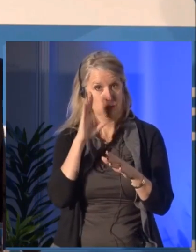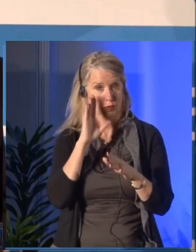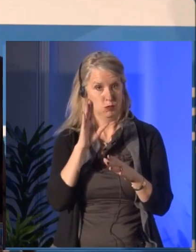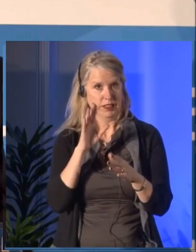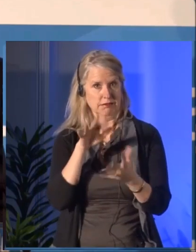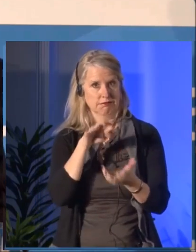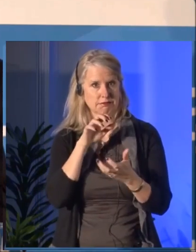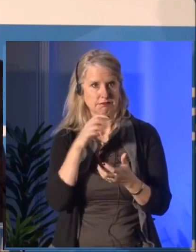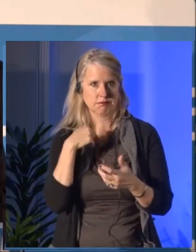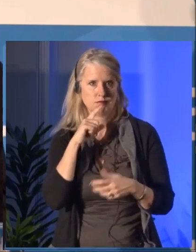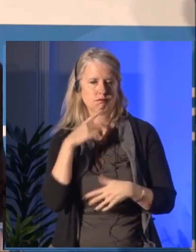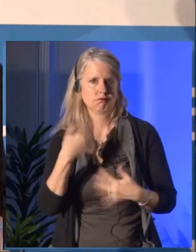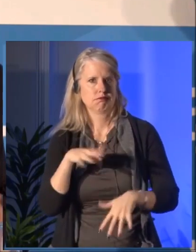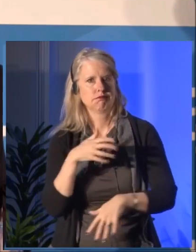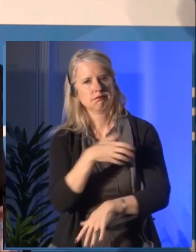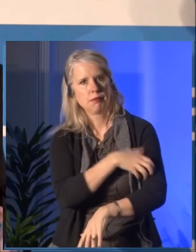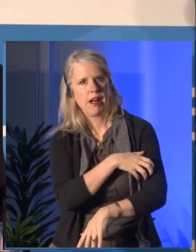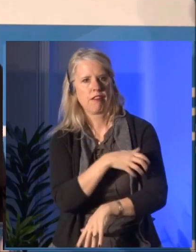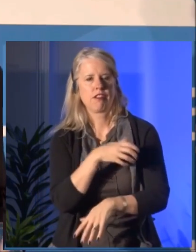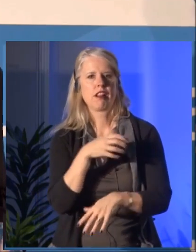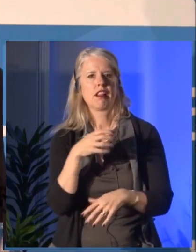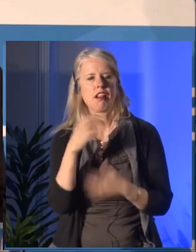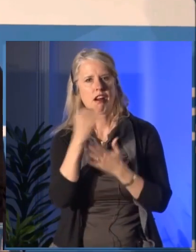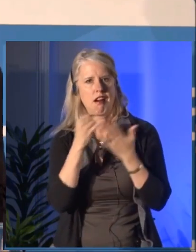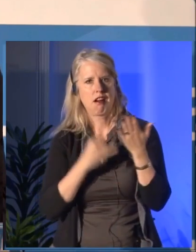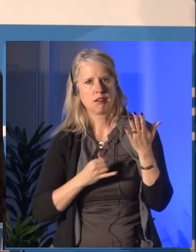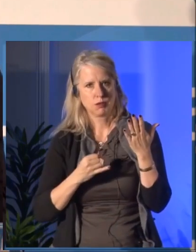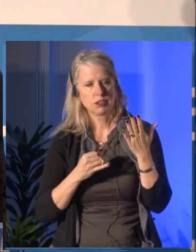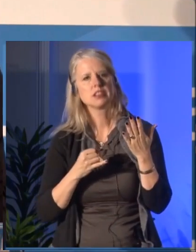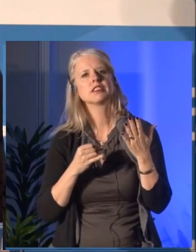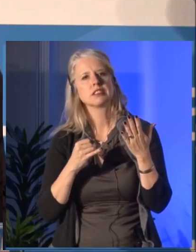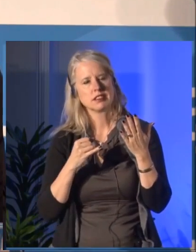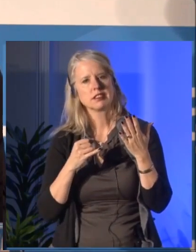Recently we announced a set of new projects funded